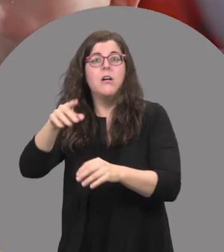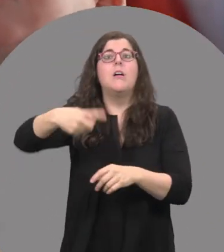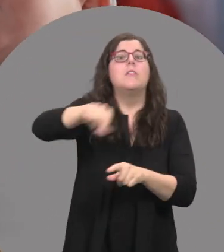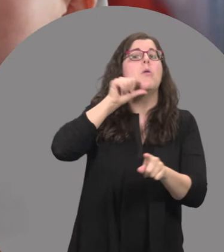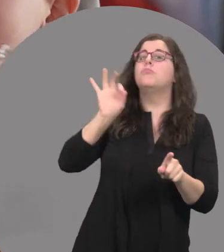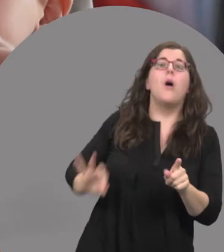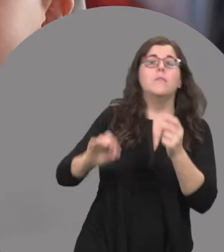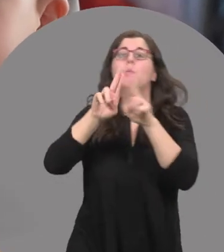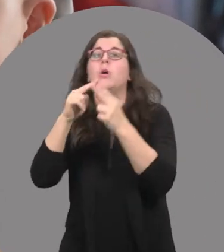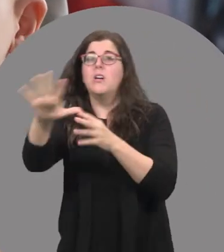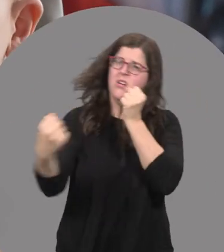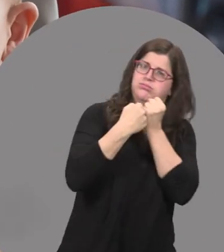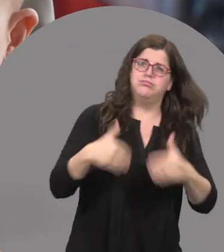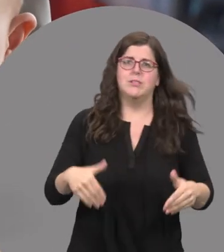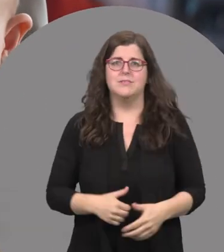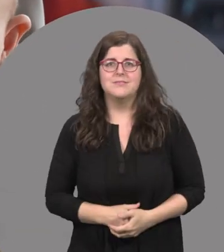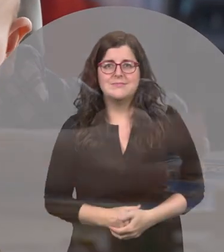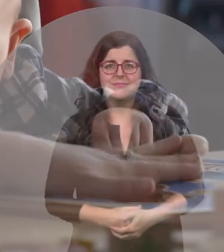because of our partnership with the unions.